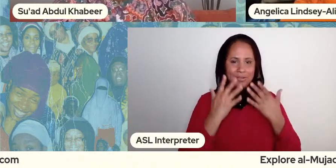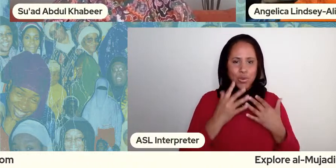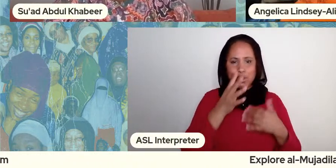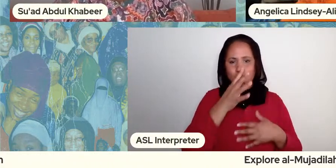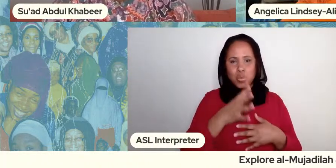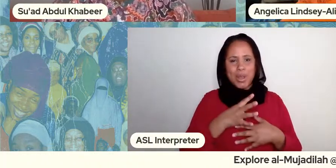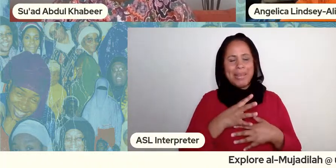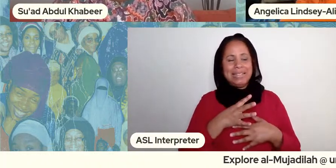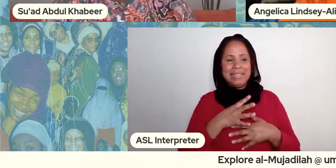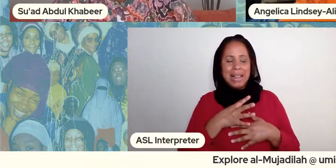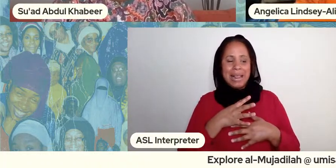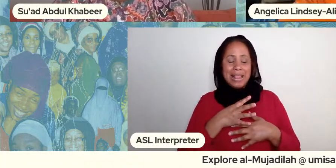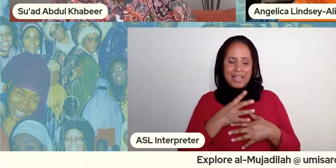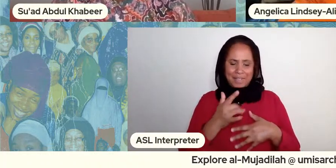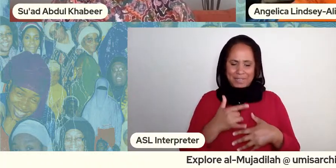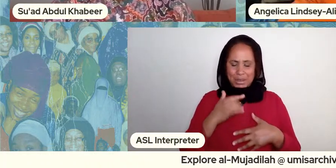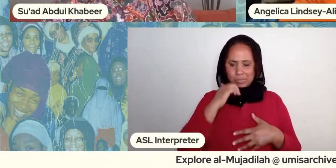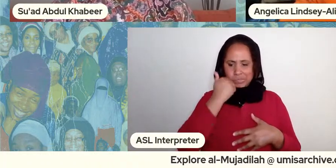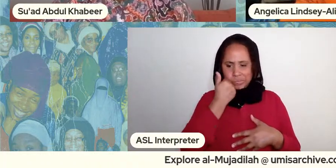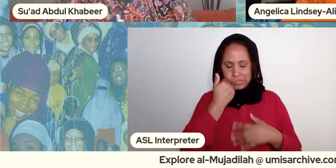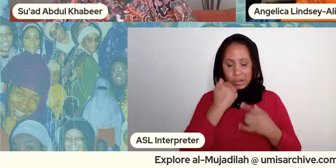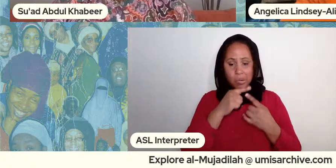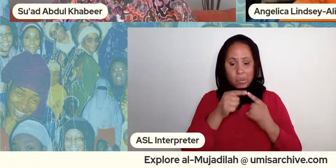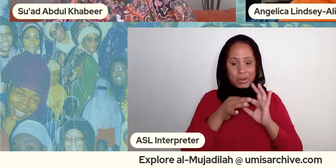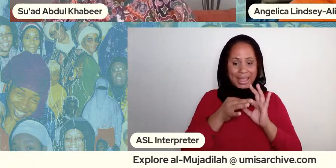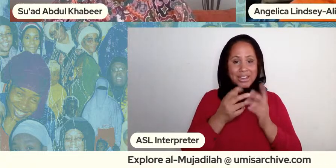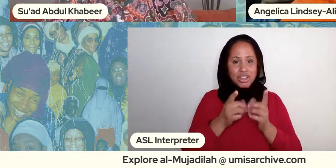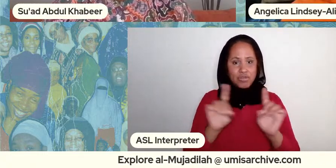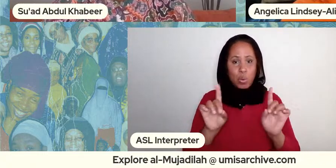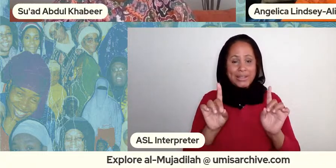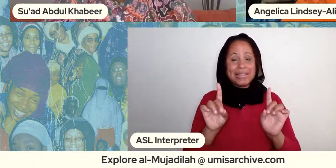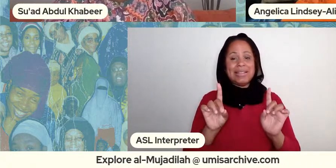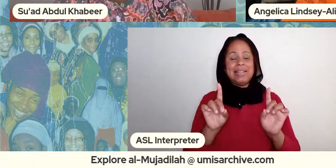of the shame when it comes to divorce because i know i can name at least five brothers right now